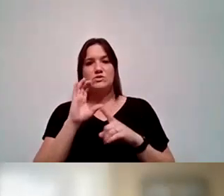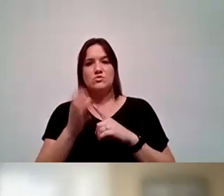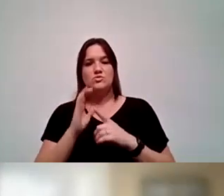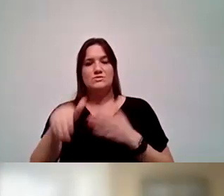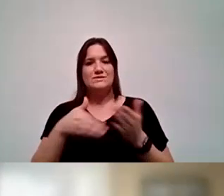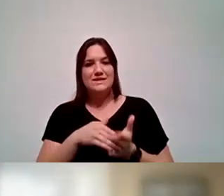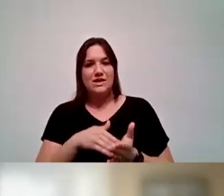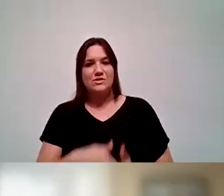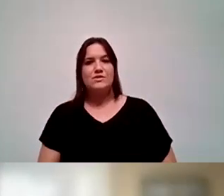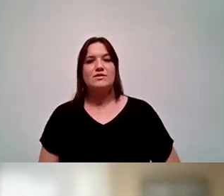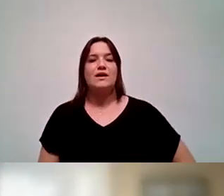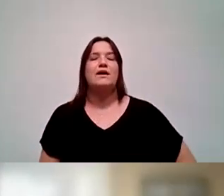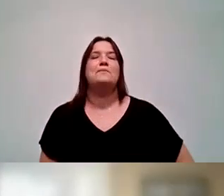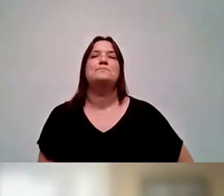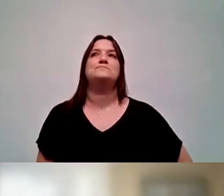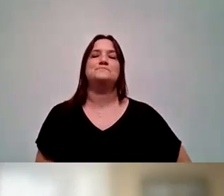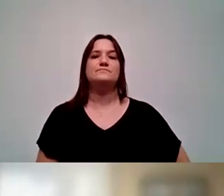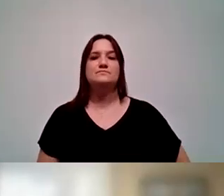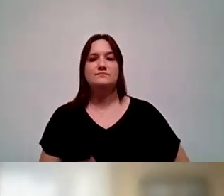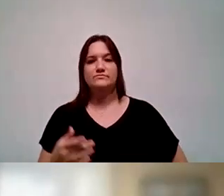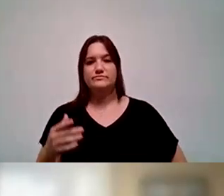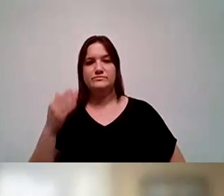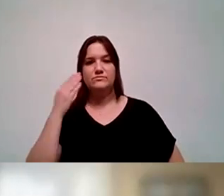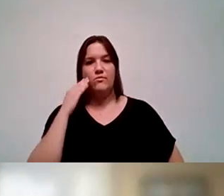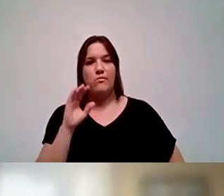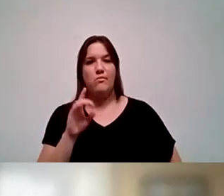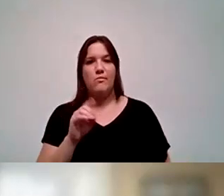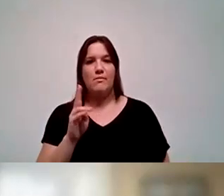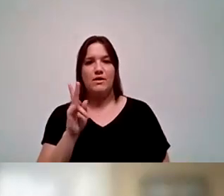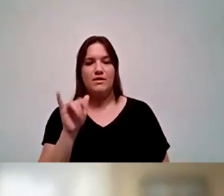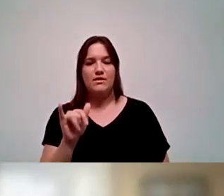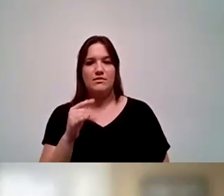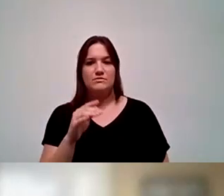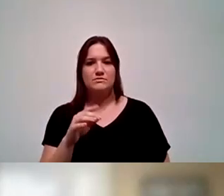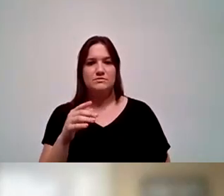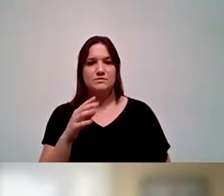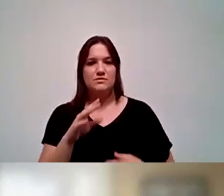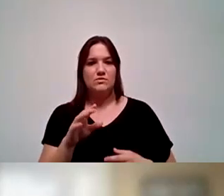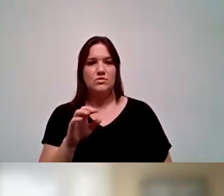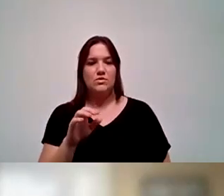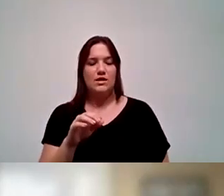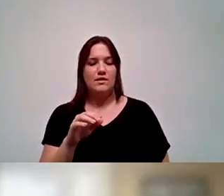So let me share something here. I know Dr. Buckley is looking at repurposing some space for that,